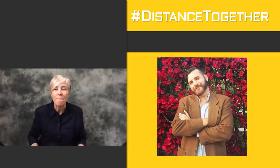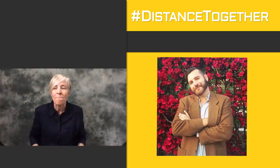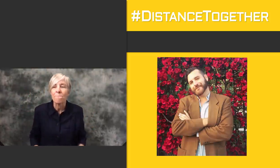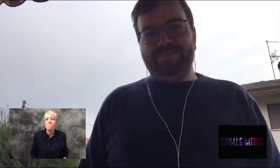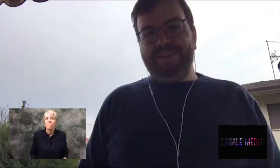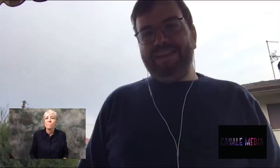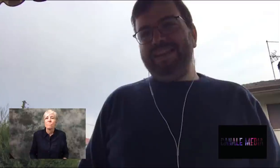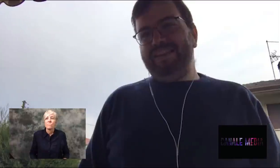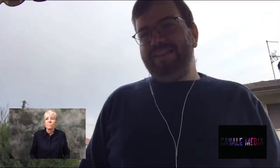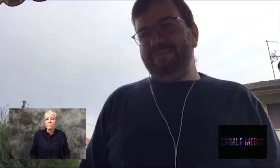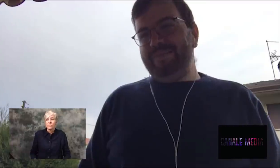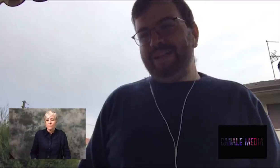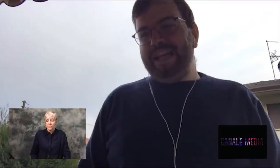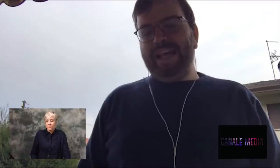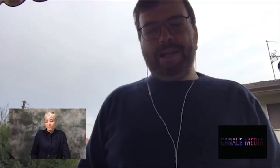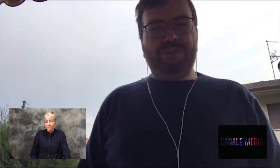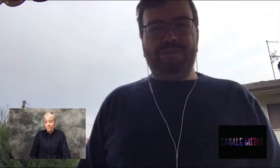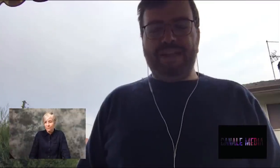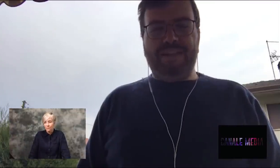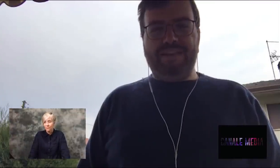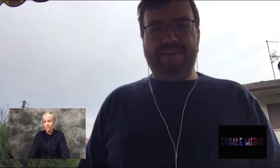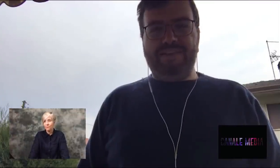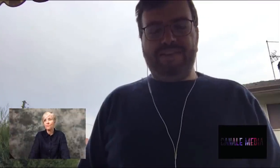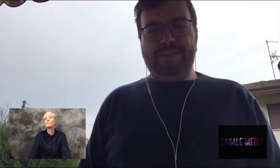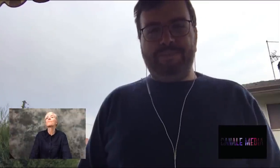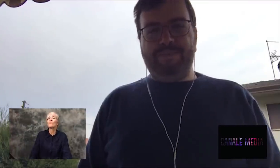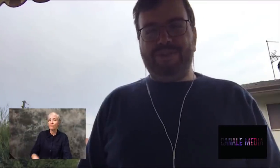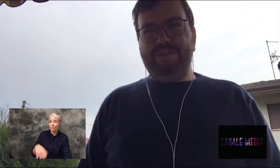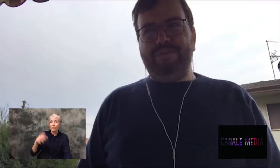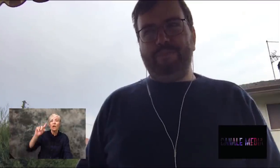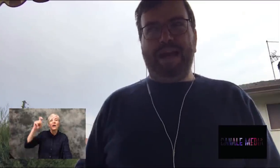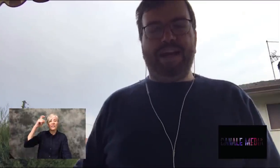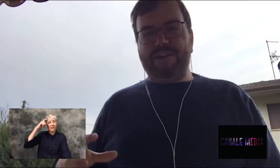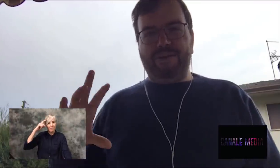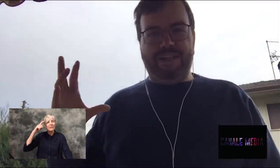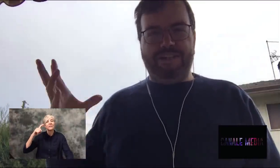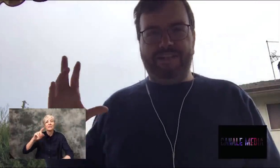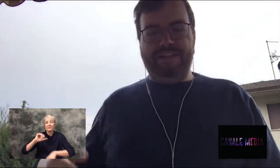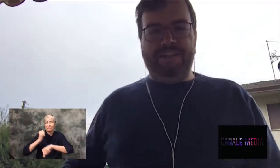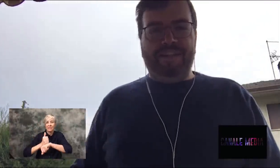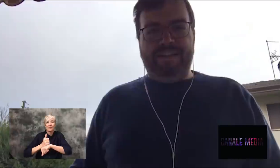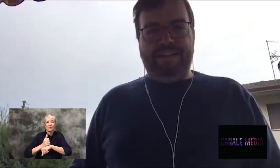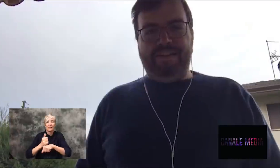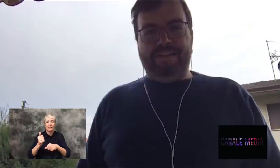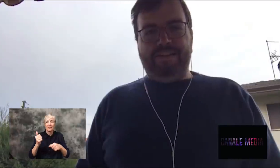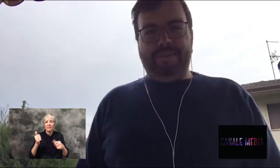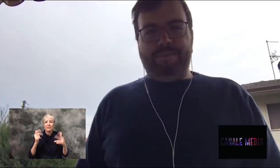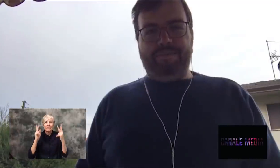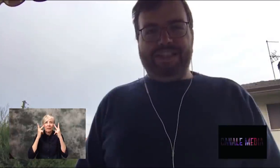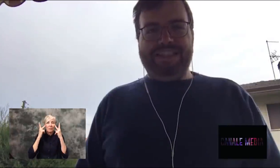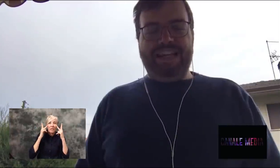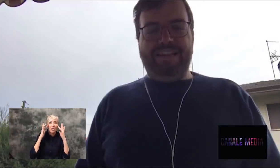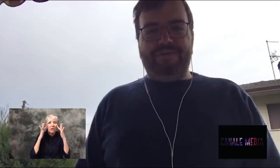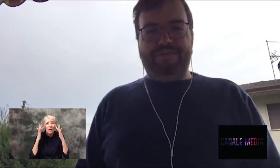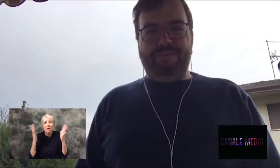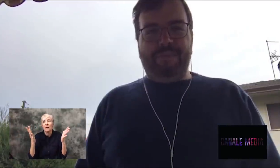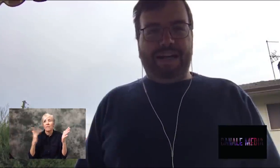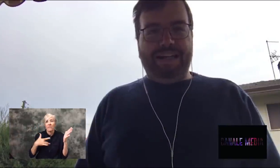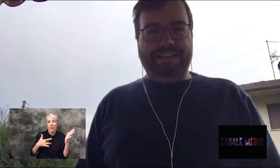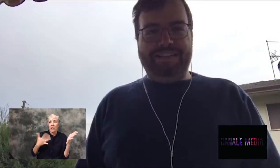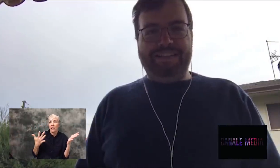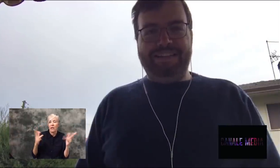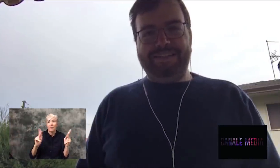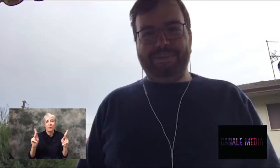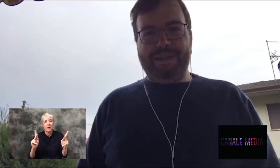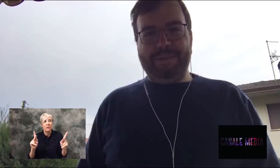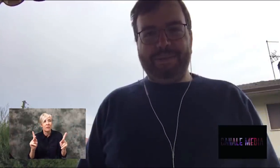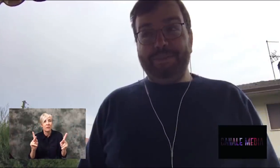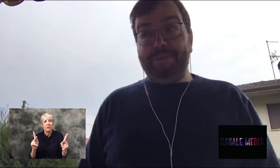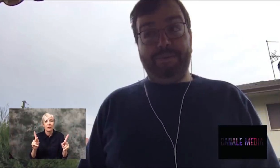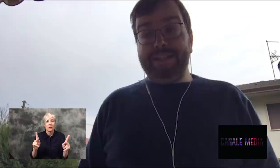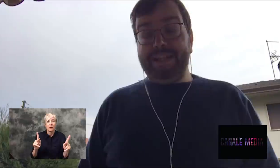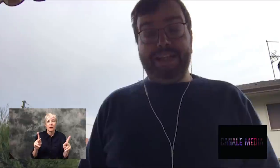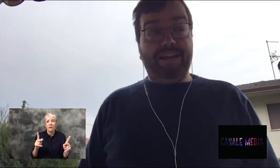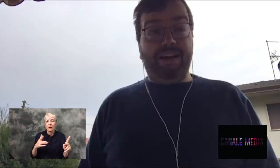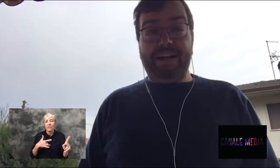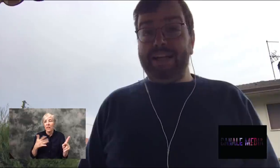That they help create this sort of paranoid state-of-mind where people really cannot